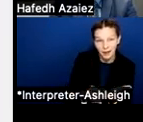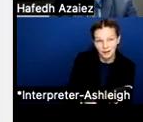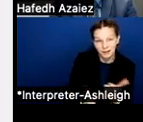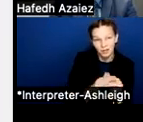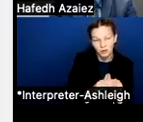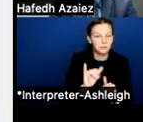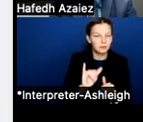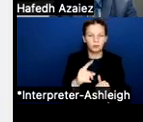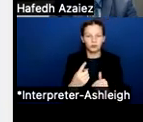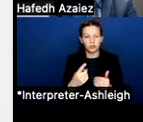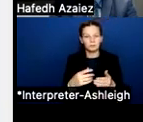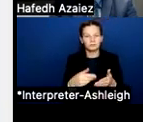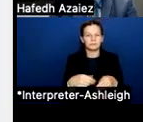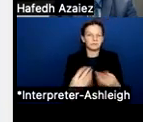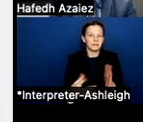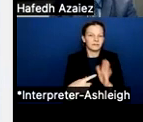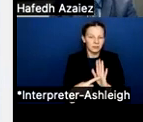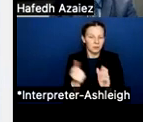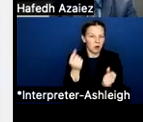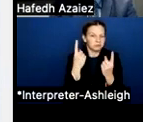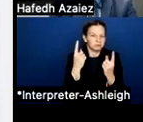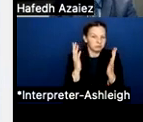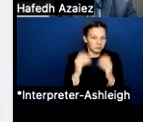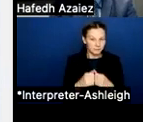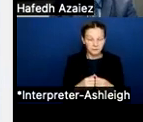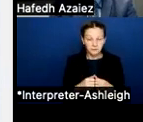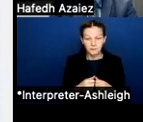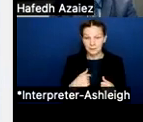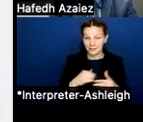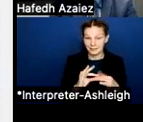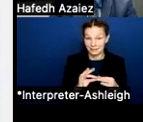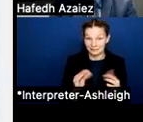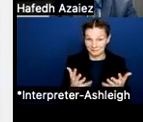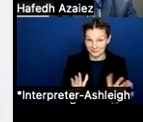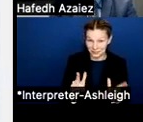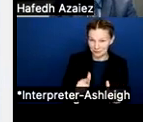So that's really all I have. I'm gonna turn that back to Dennis, and he can talk about the calendar.